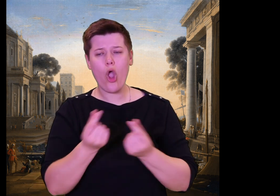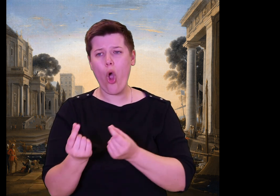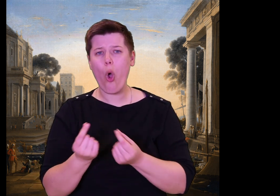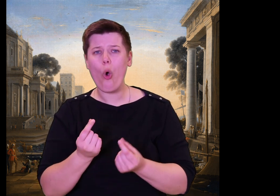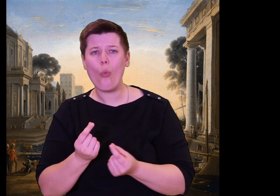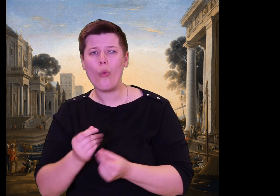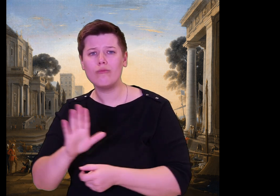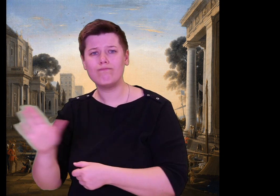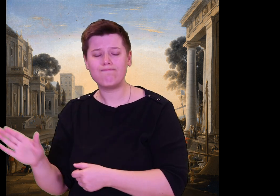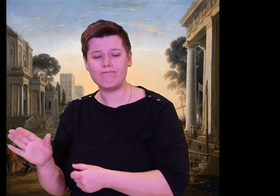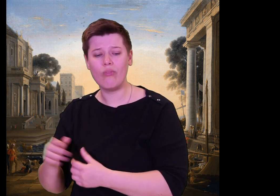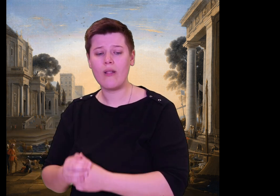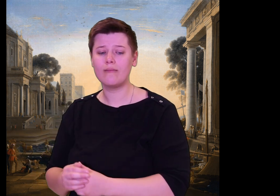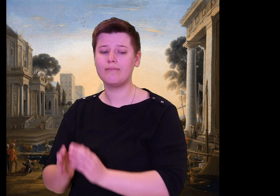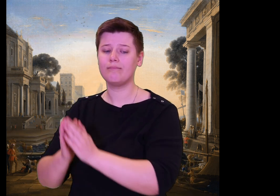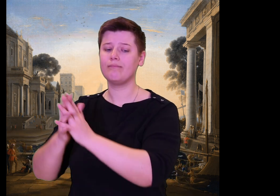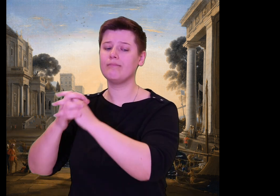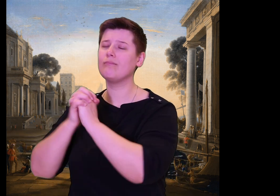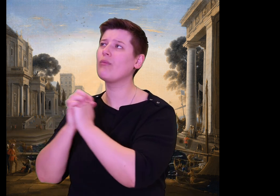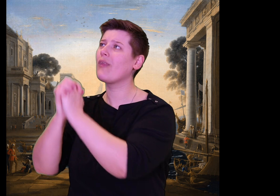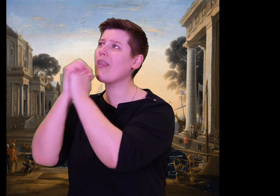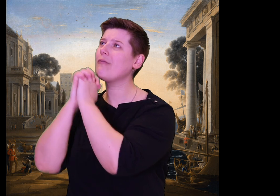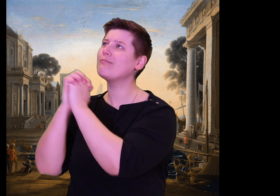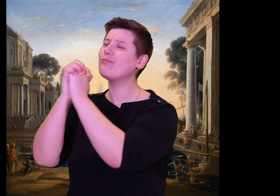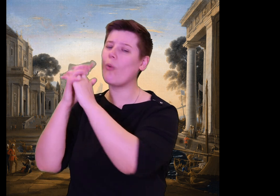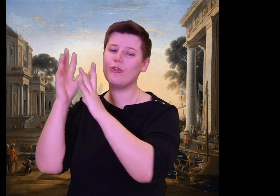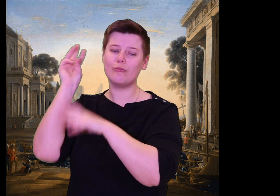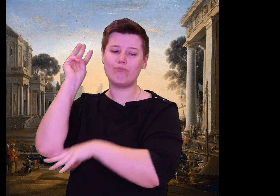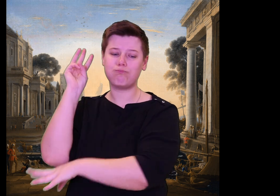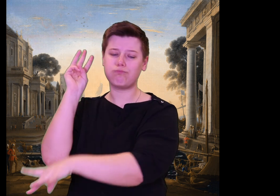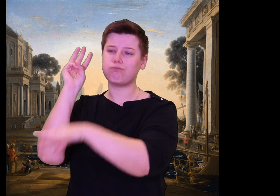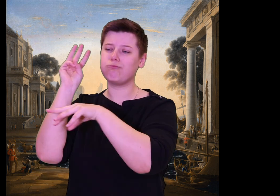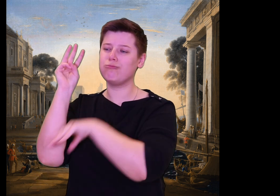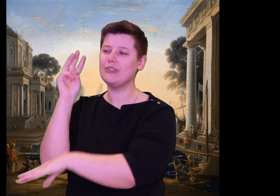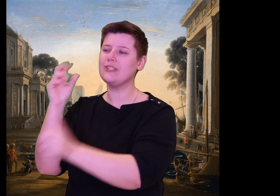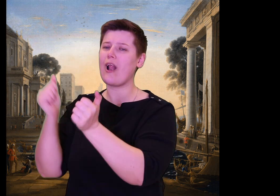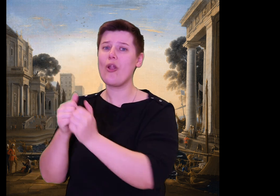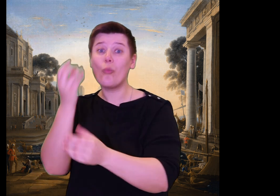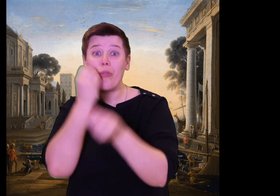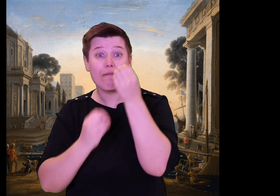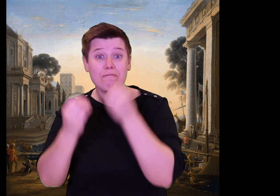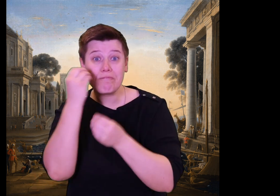who holds that poor unhappy man and tries beguiling him with gentle words to